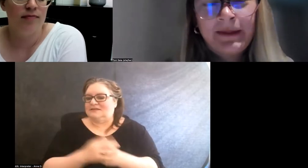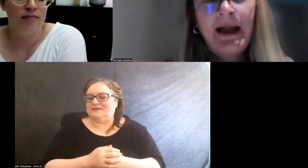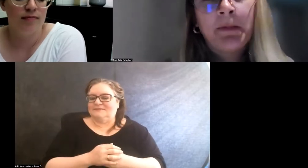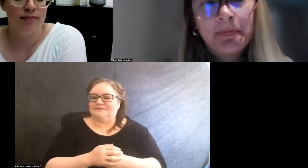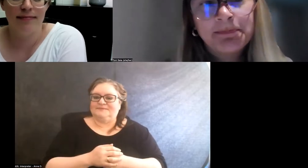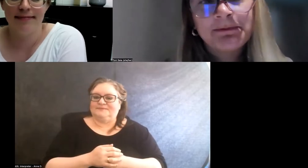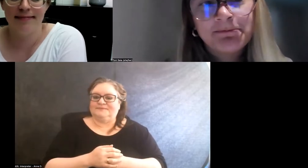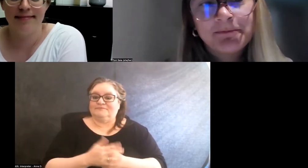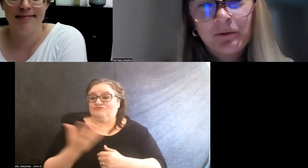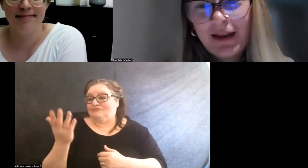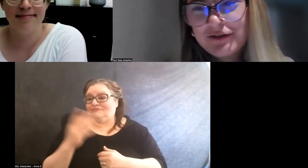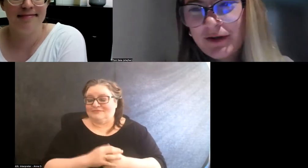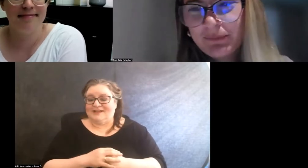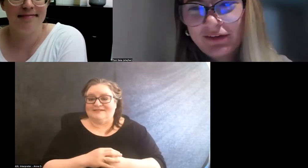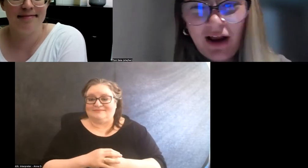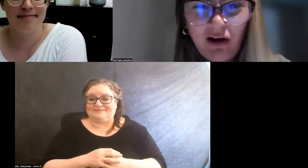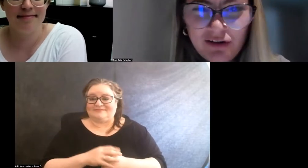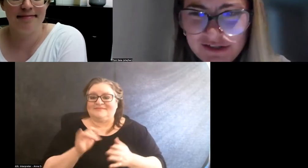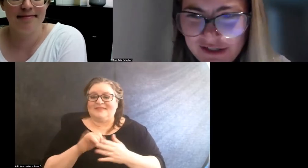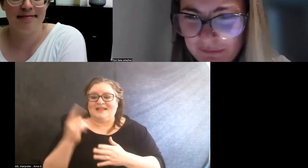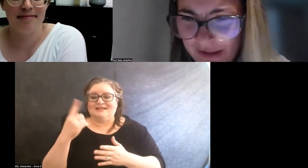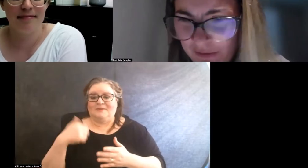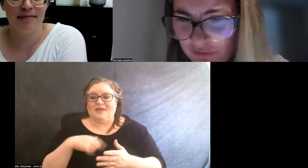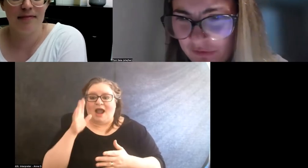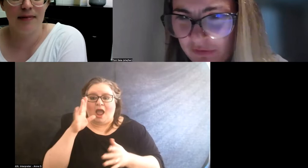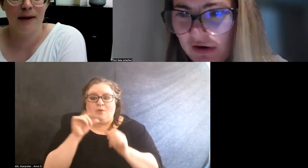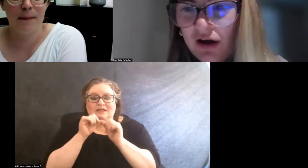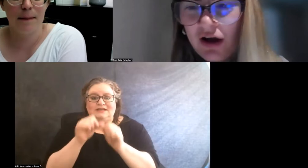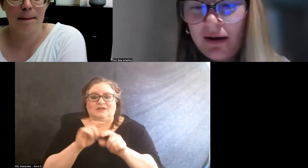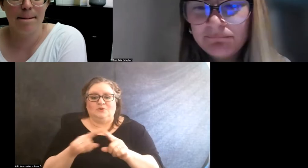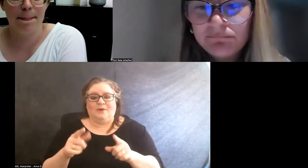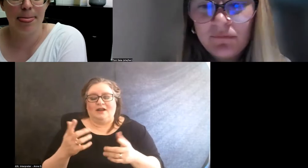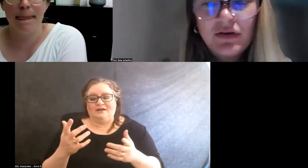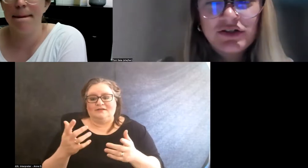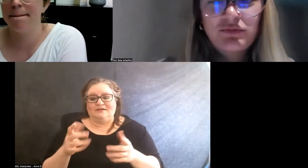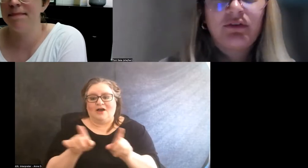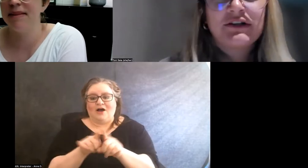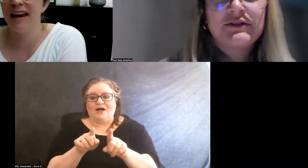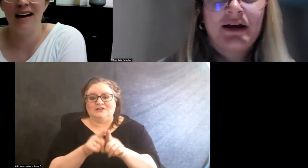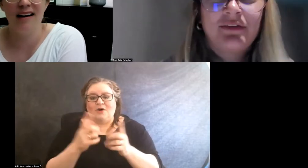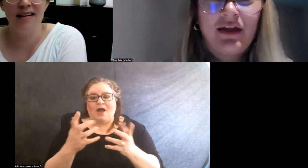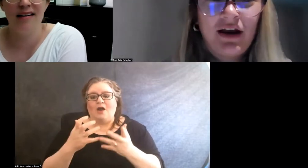Yeah. So that's just something I'll continue, but I also just wanna respect that,